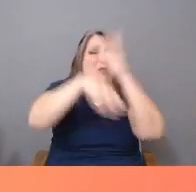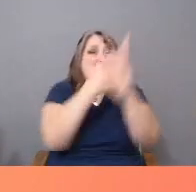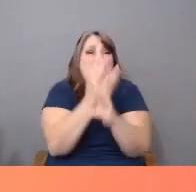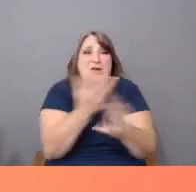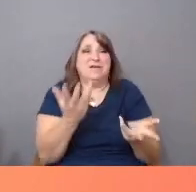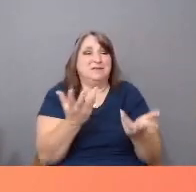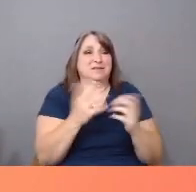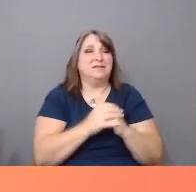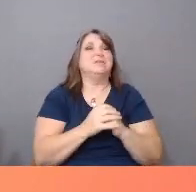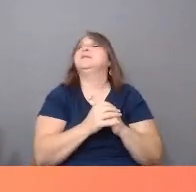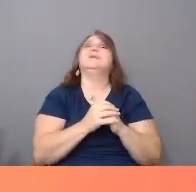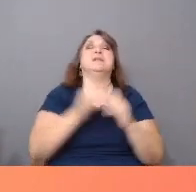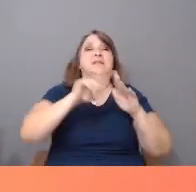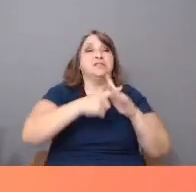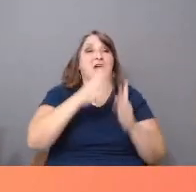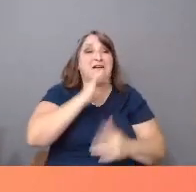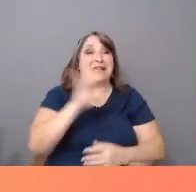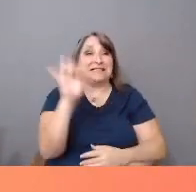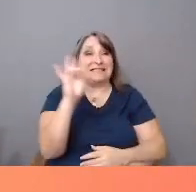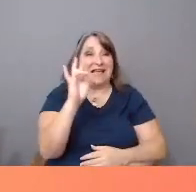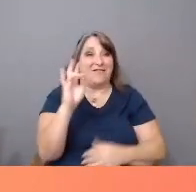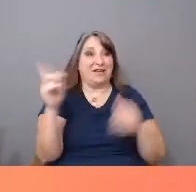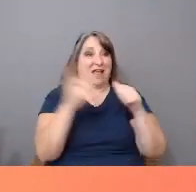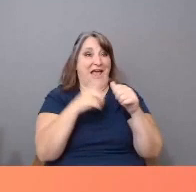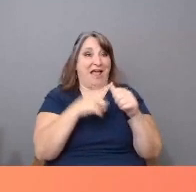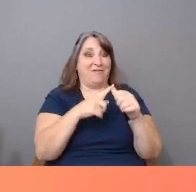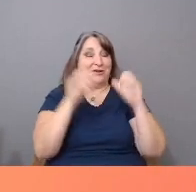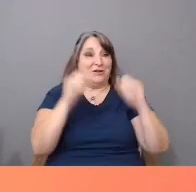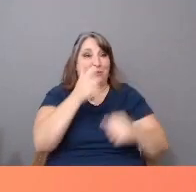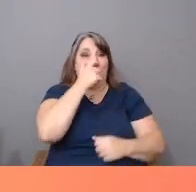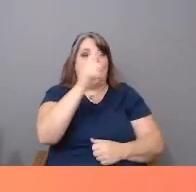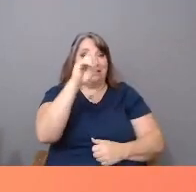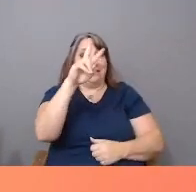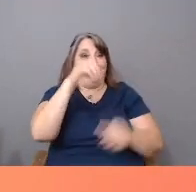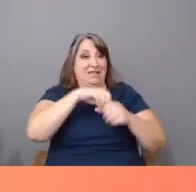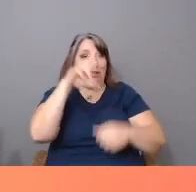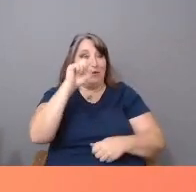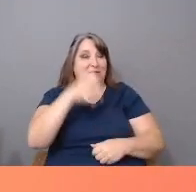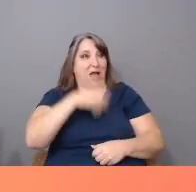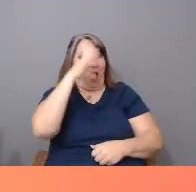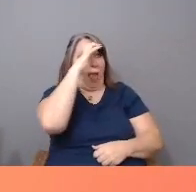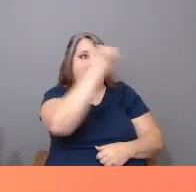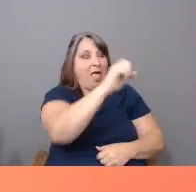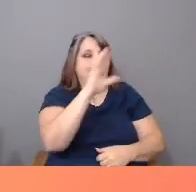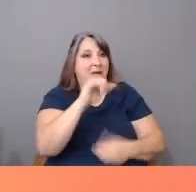Starting at 7, when I first had access to a TV in the US, I was mesmerized by film and media.